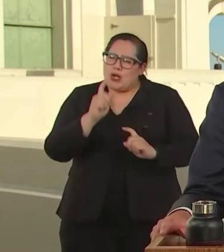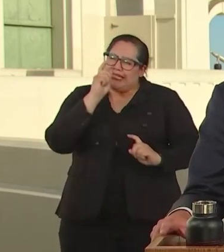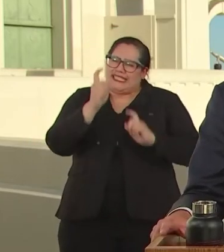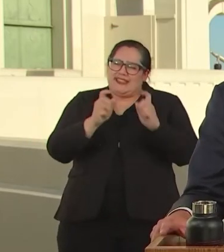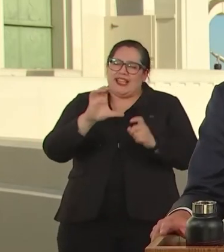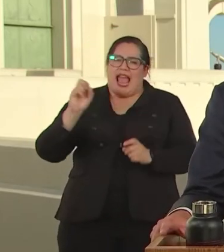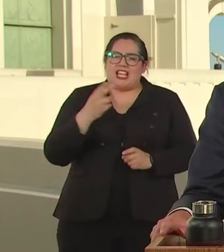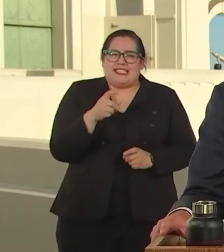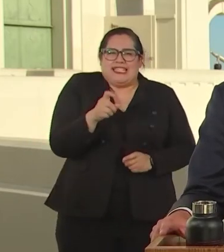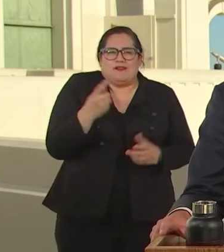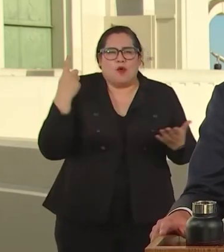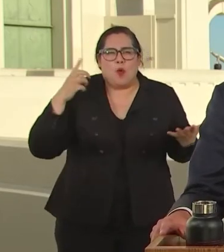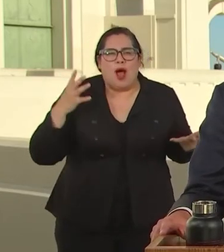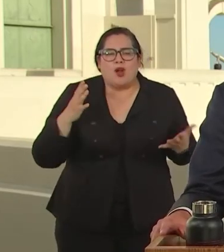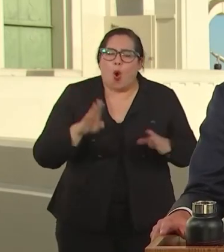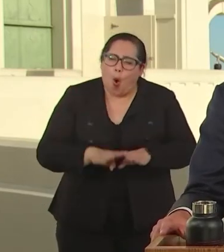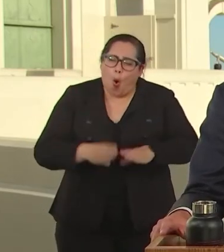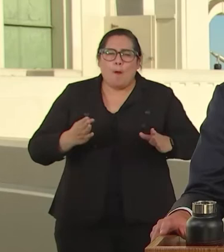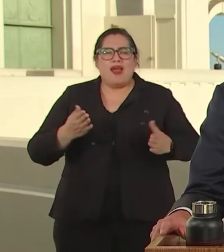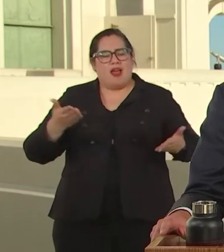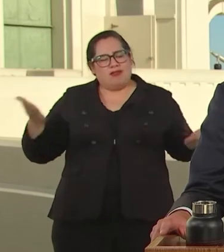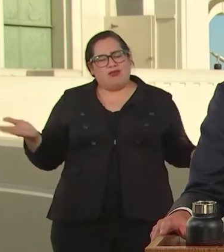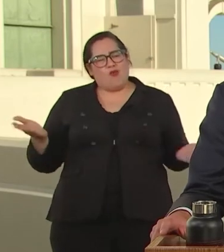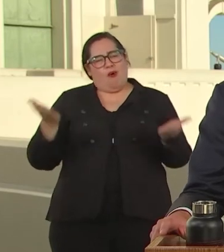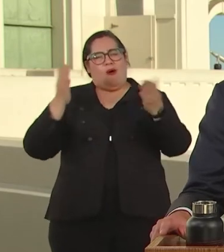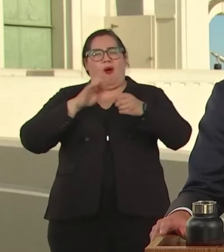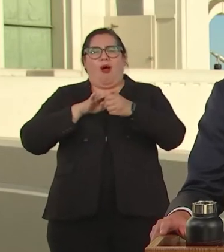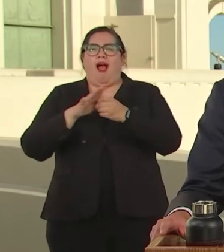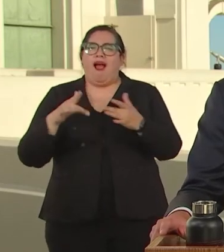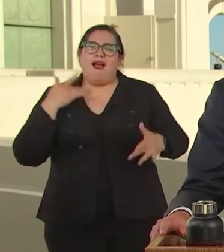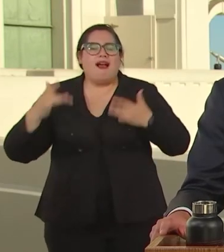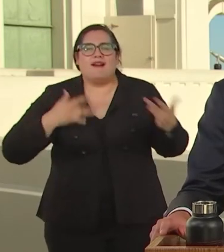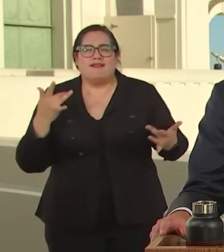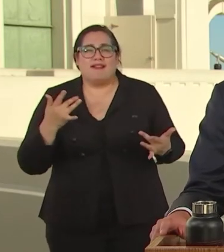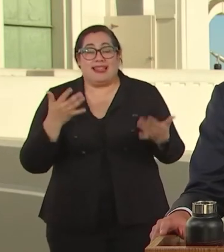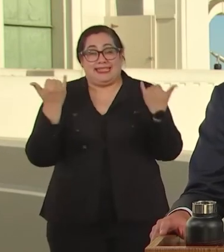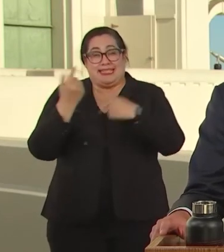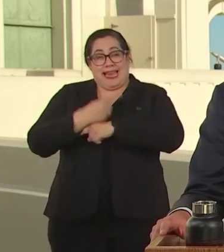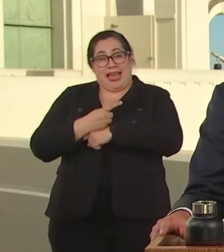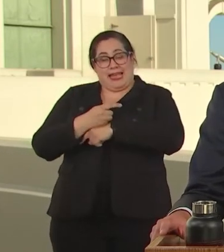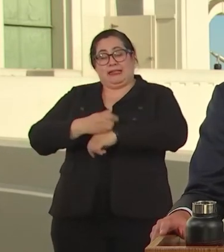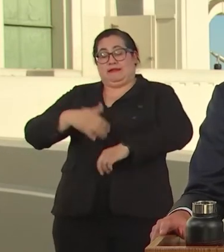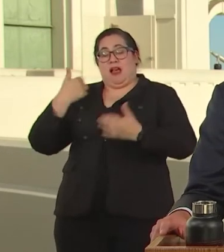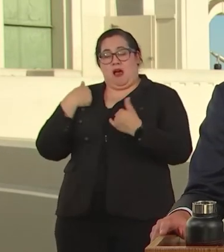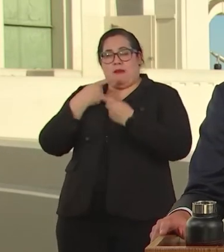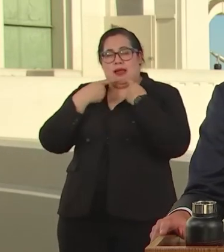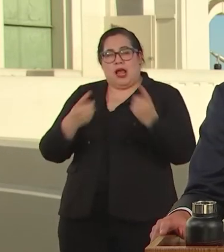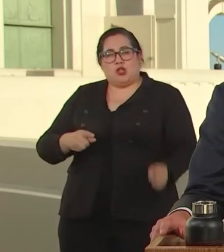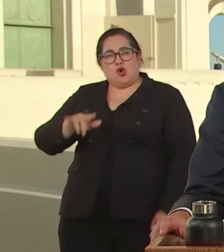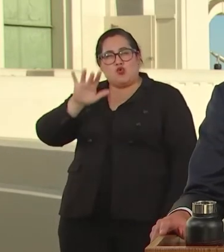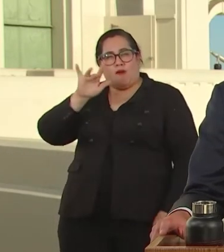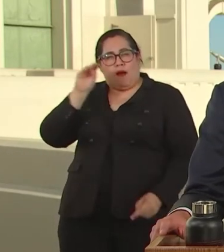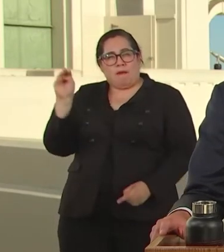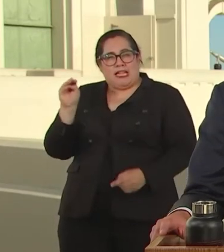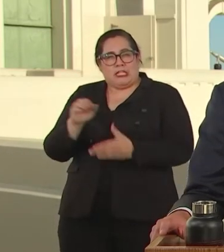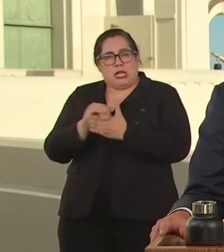THAT'S WHY TONIGHT, I'M ANNOUNCING A $25 MILLION PROGRAM TO WRITE COME BACK